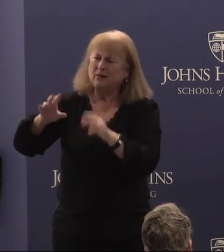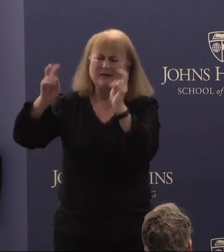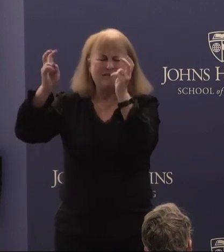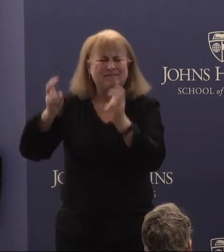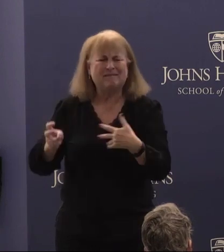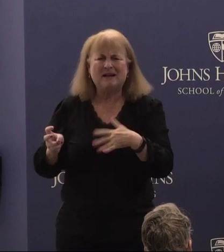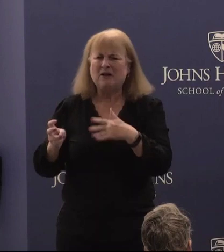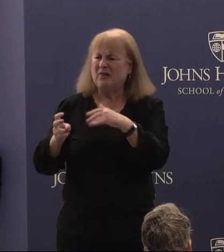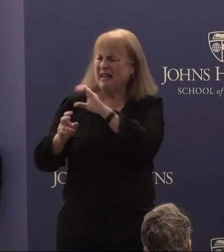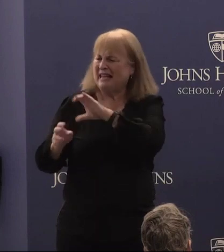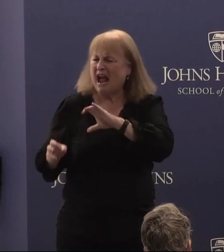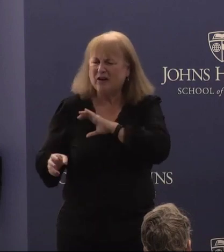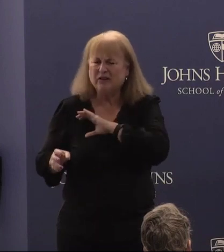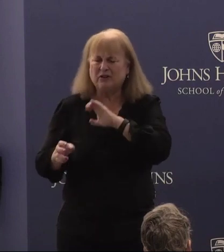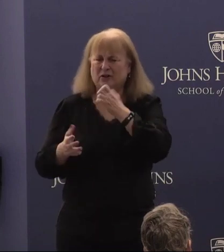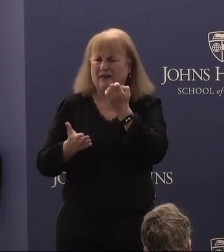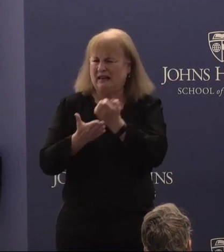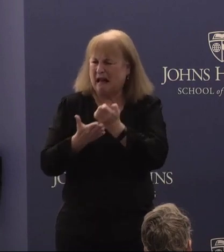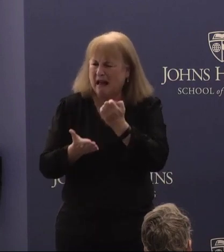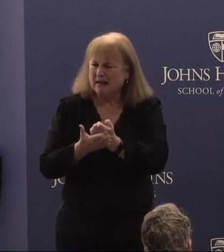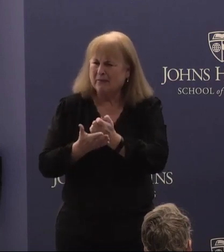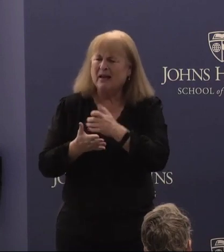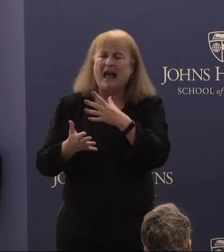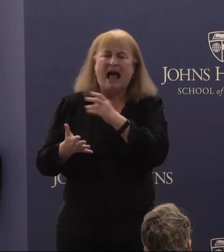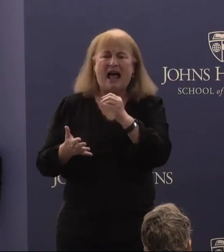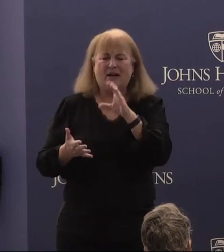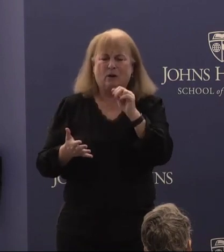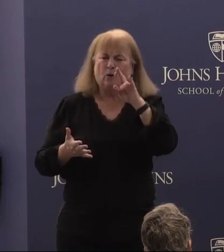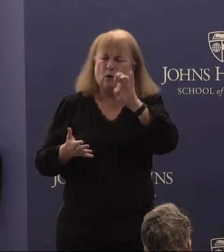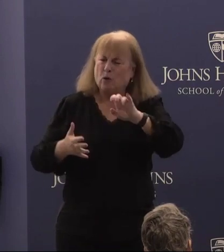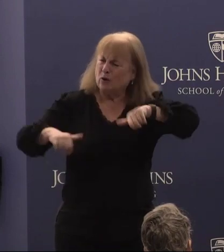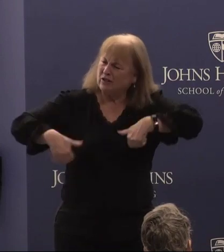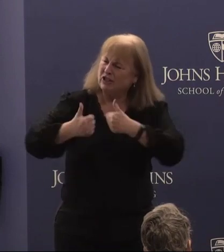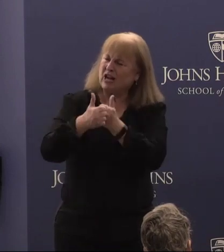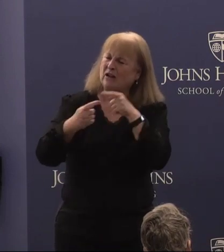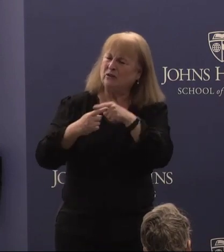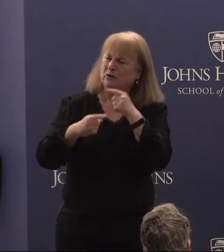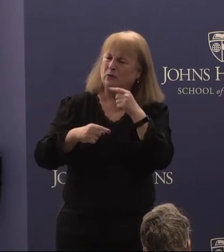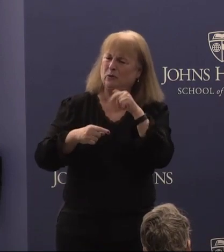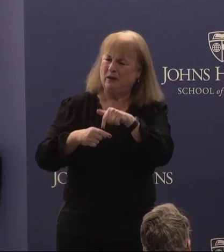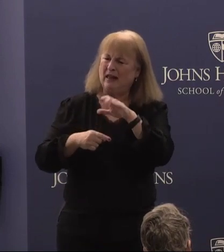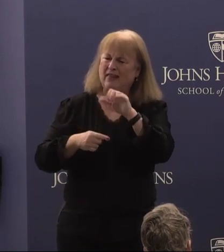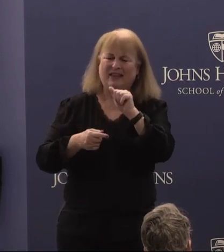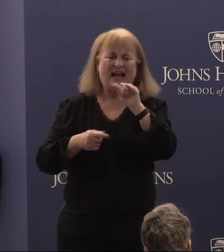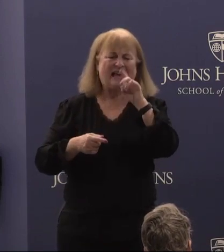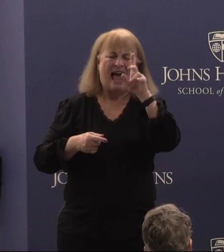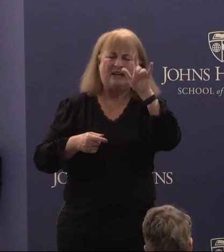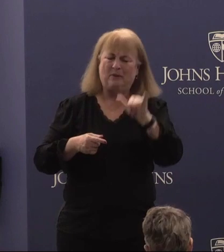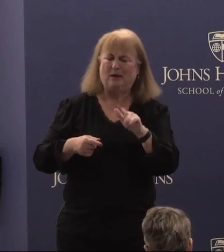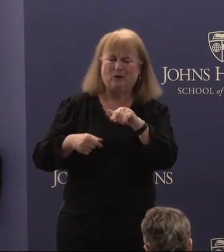the academy and of core, uh, challenges to the nature of the academy you've been a courageous